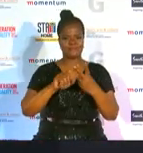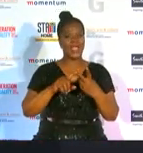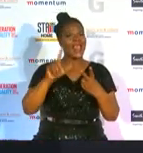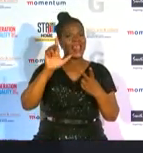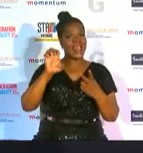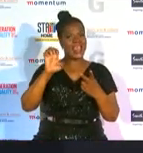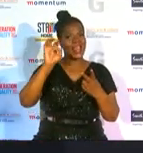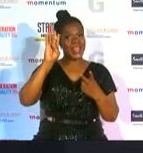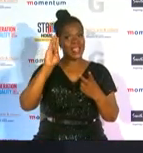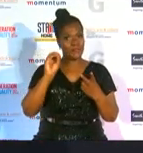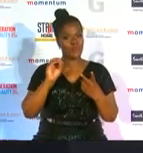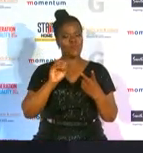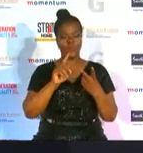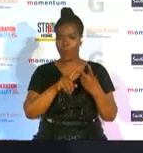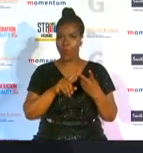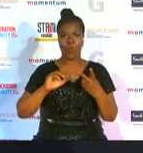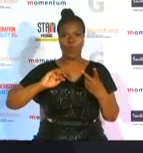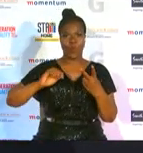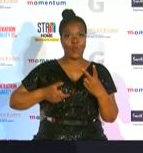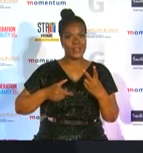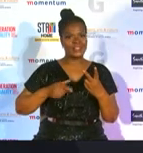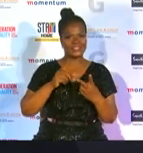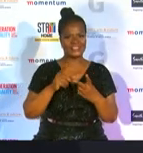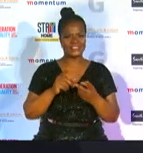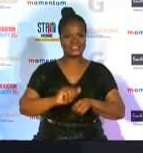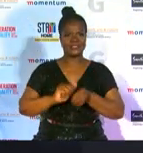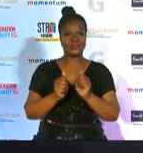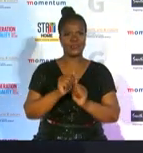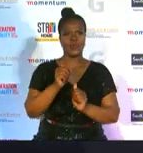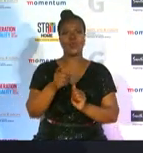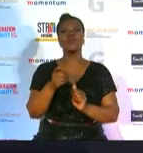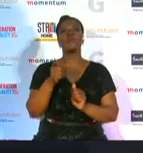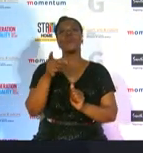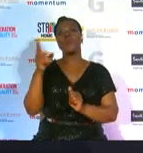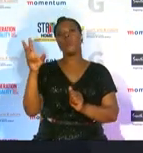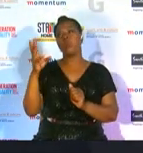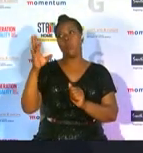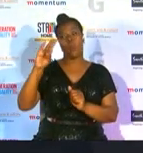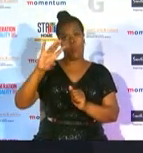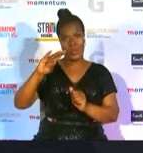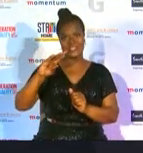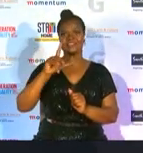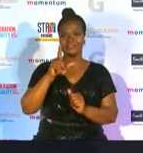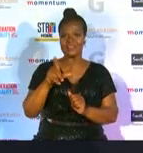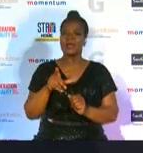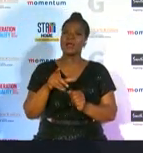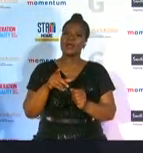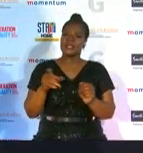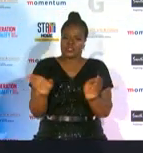her dedicated women in sport wednesdays has uplifted women's sports and enhanced the coverage of smaller sporting codes